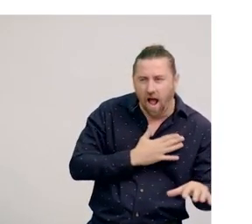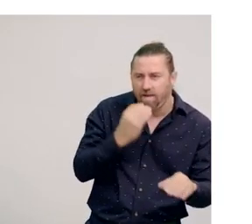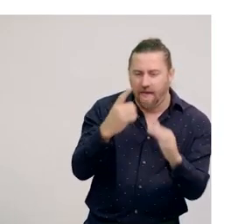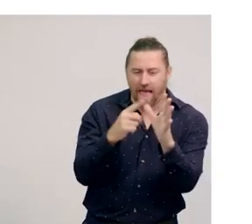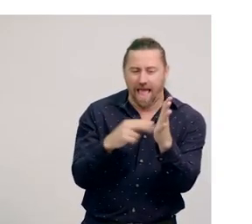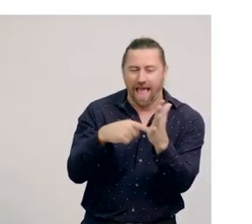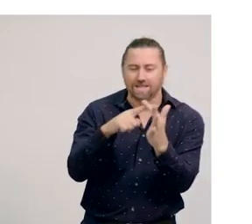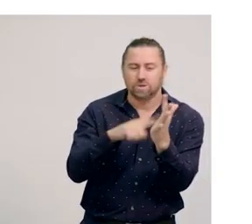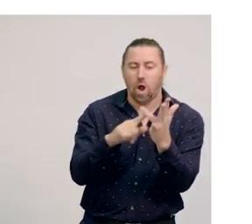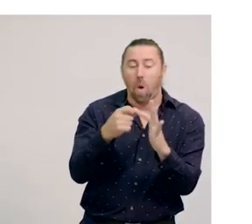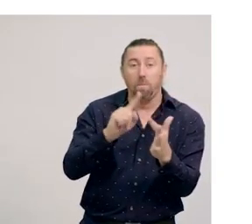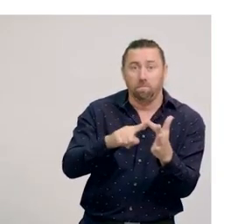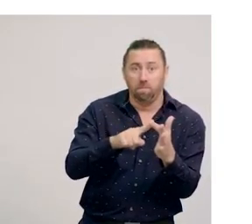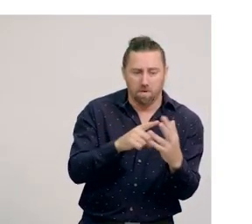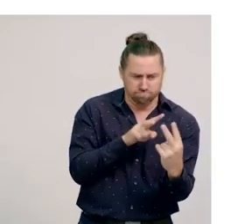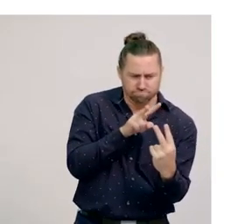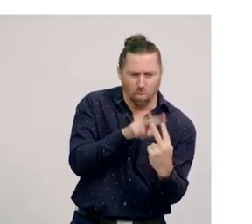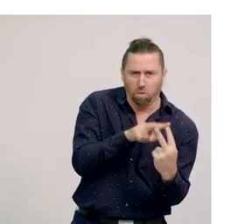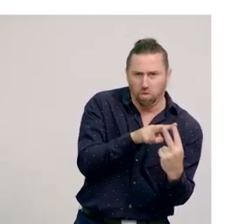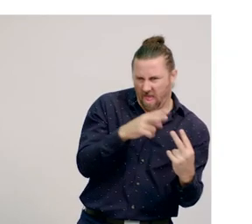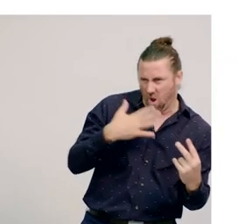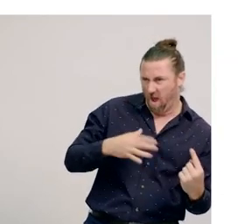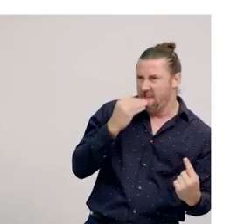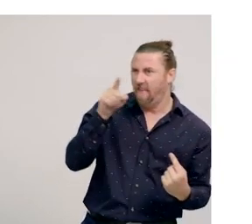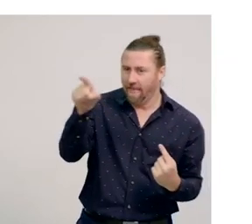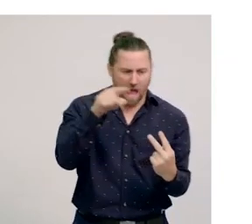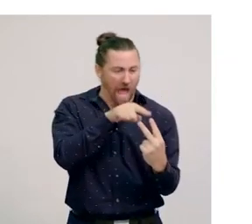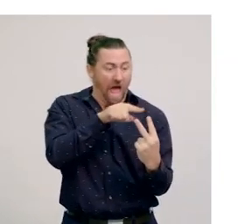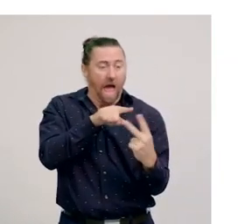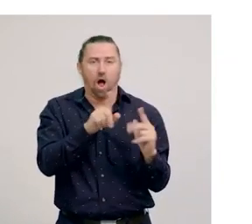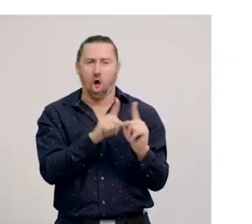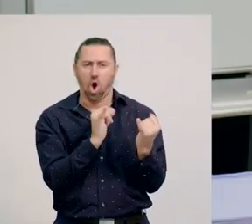Because they both eat antelope, we call lions and cheetahs competitors.